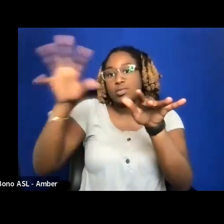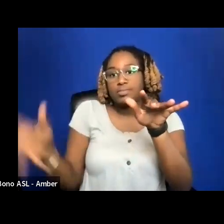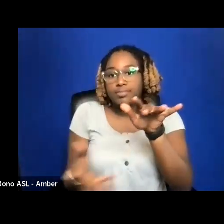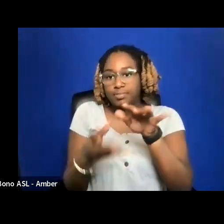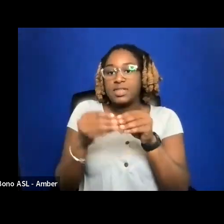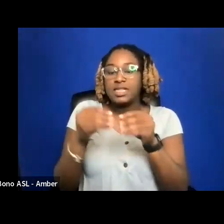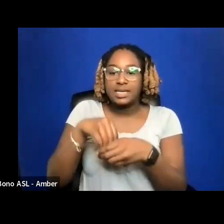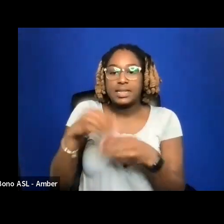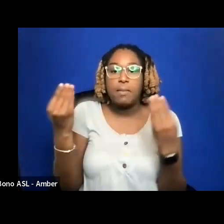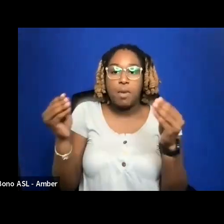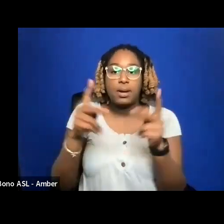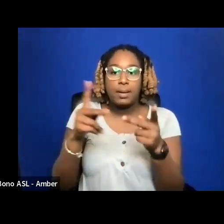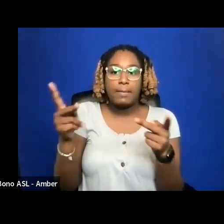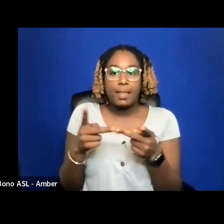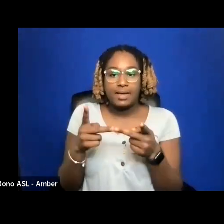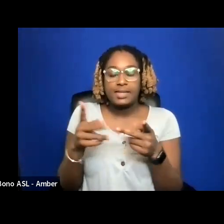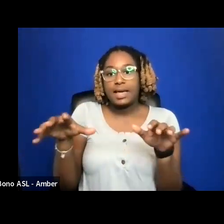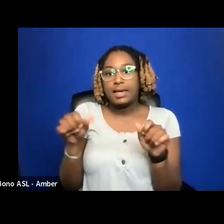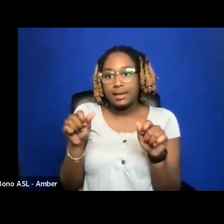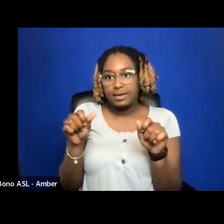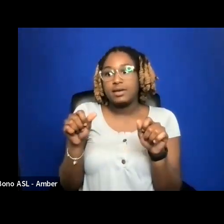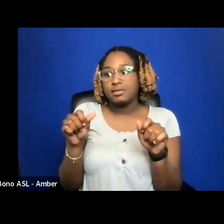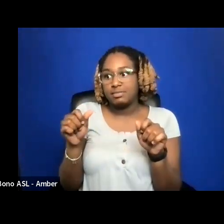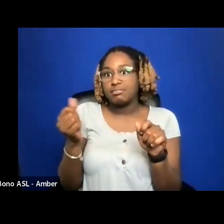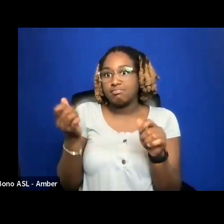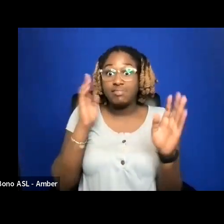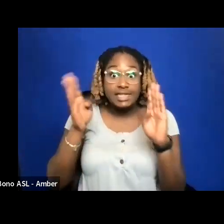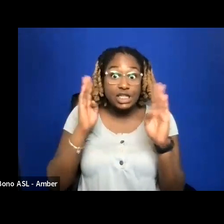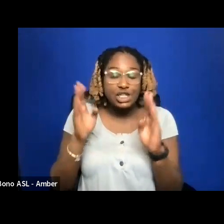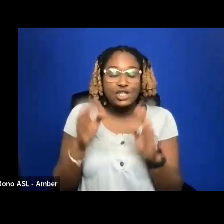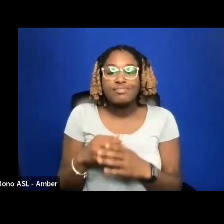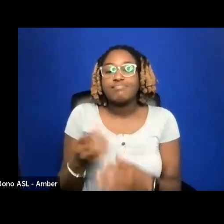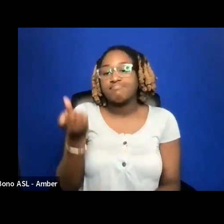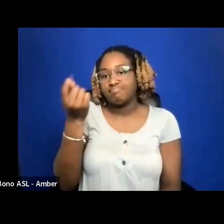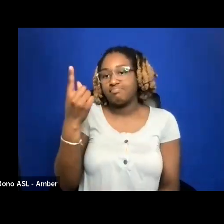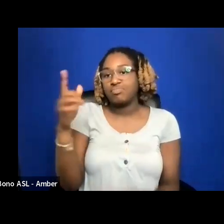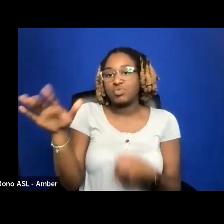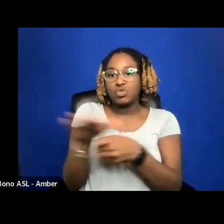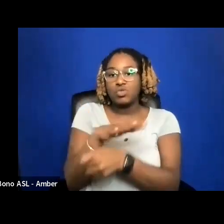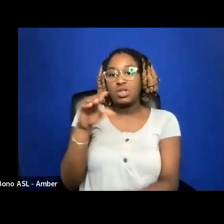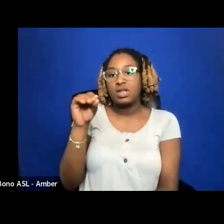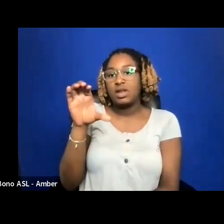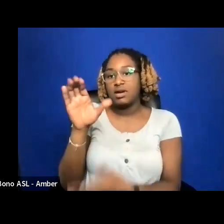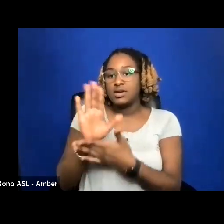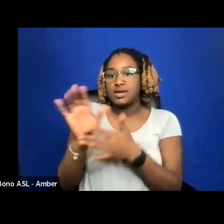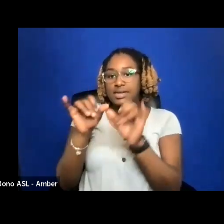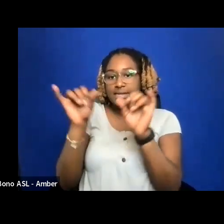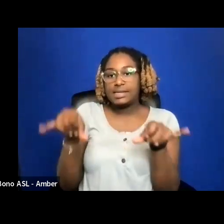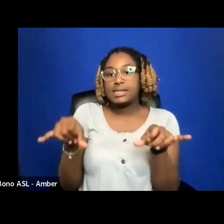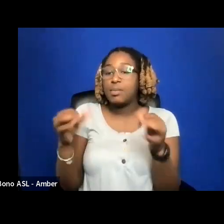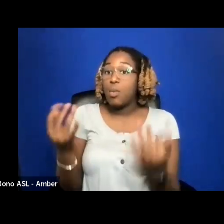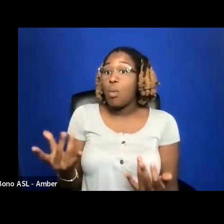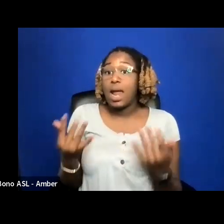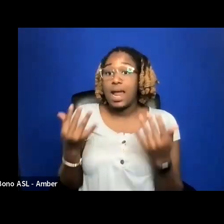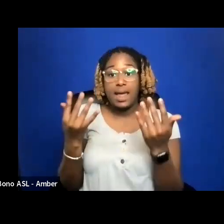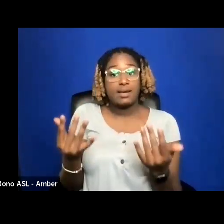UNDERSTAND THAT FROM IS AN ENTIRE DOCUMENTARY SYSTEM OUT THERE WAITING. YOU ARE NOT STARTING IT ALL